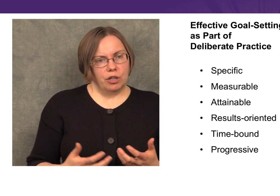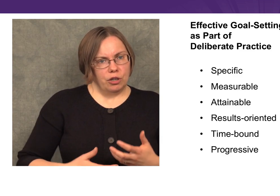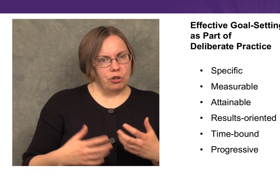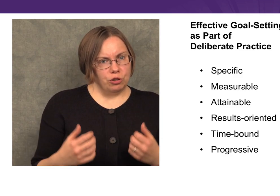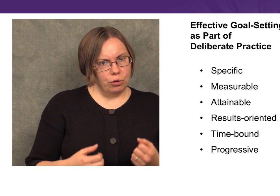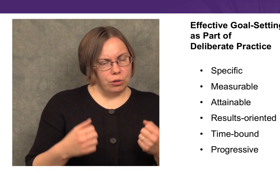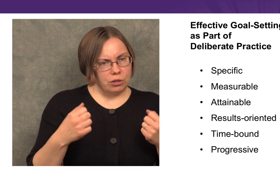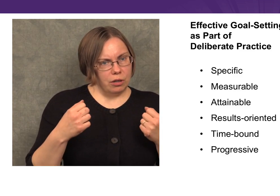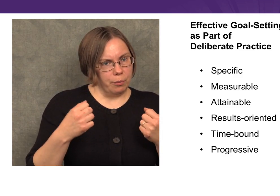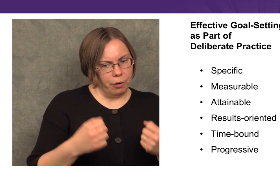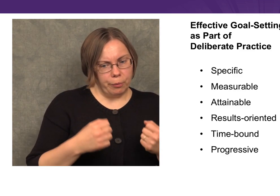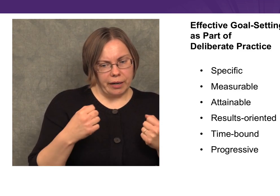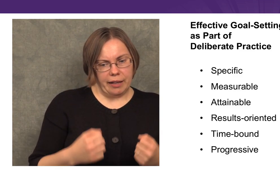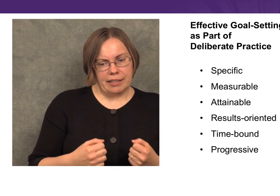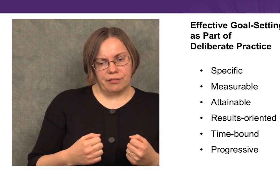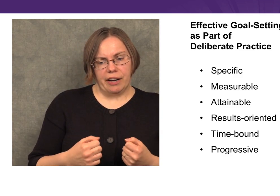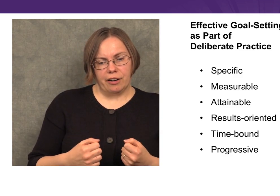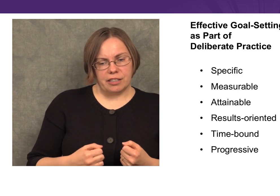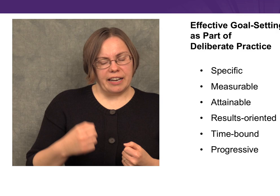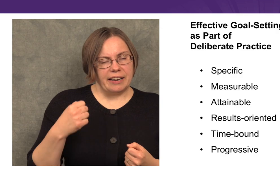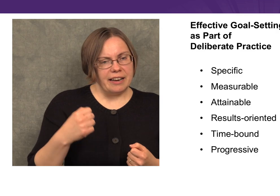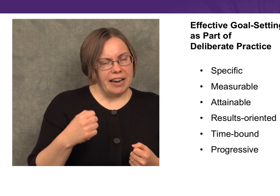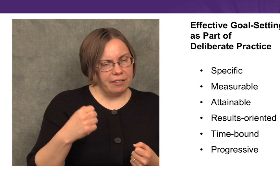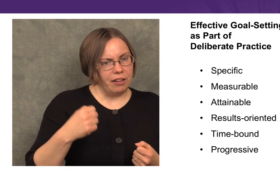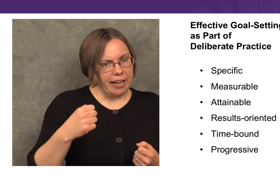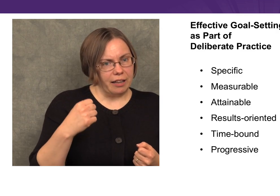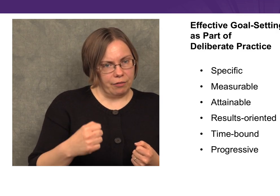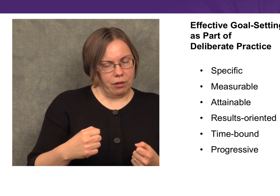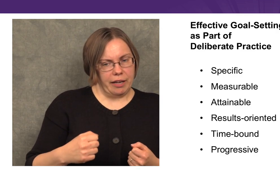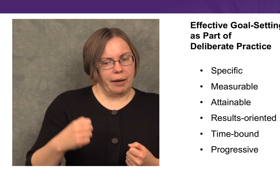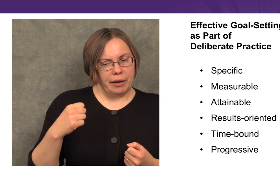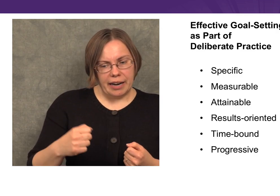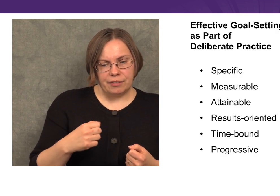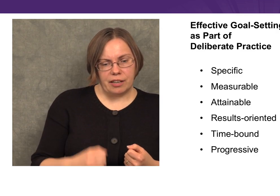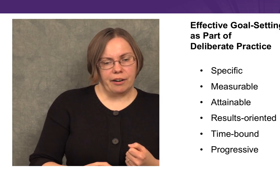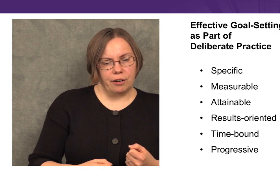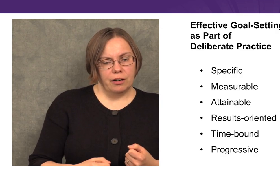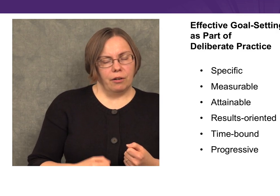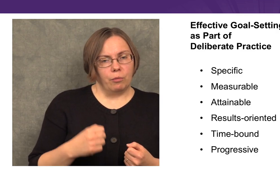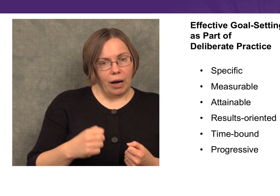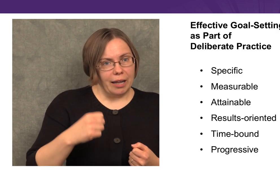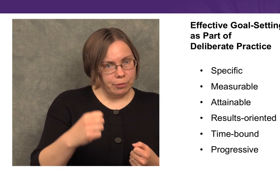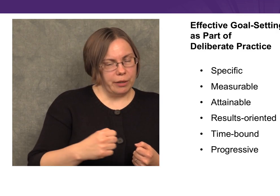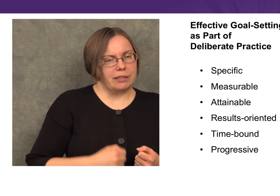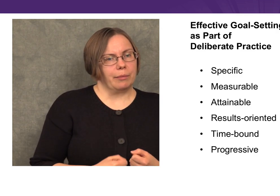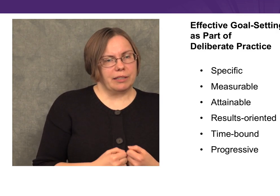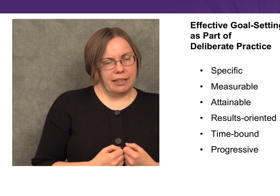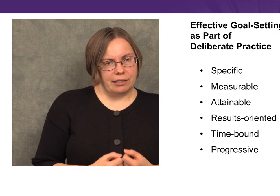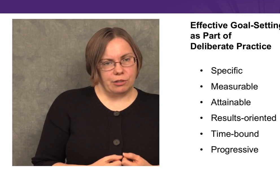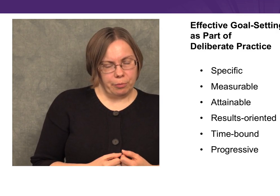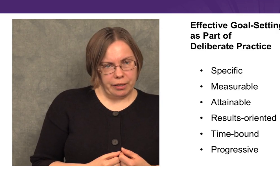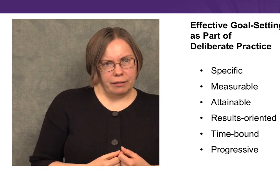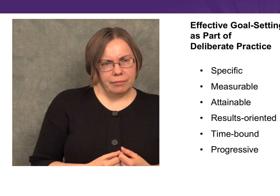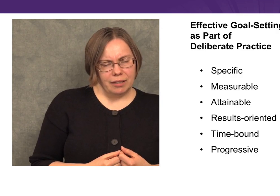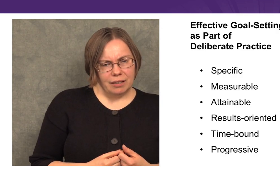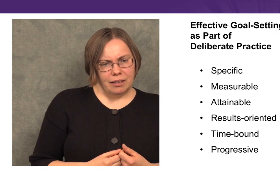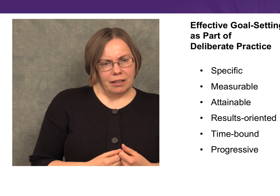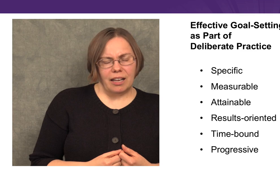“use appropriate classifiers in a native-like level, like I’m a native signer, while I’m doing simultaneous interpreting,”